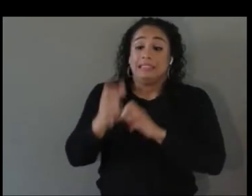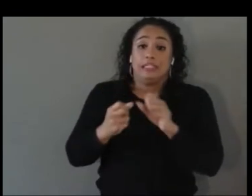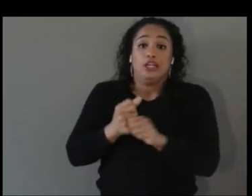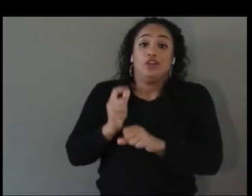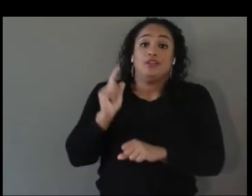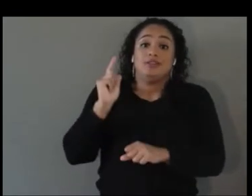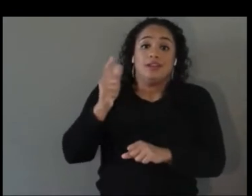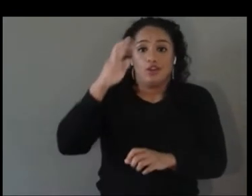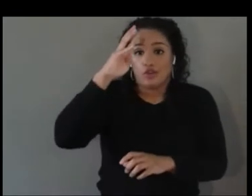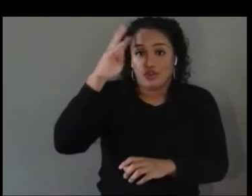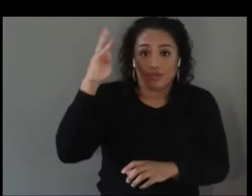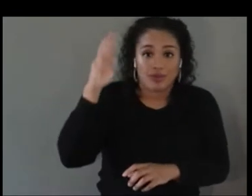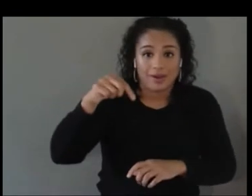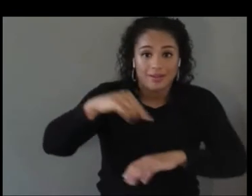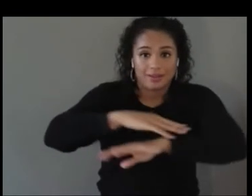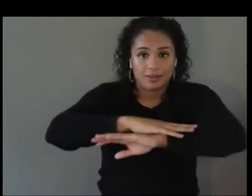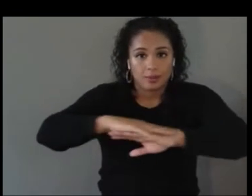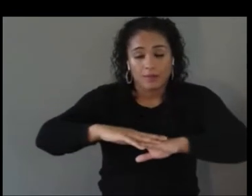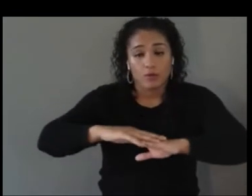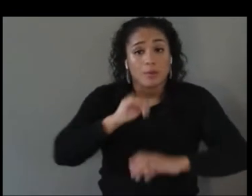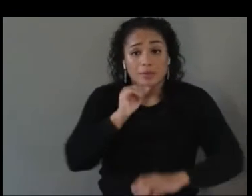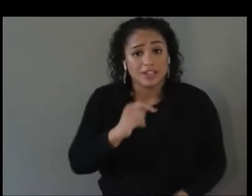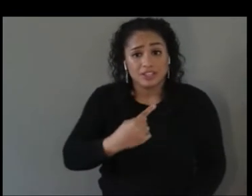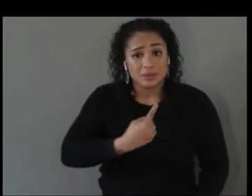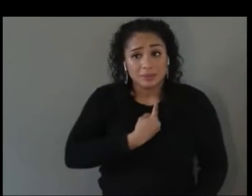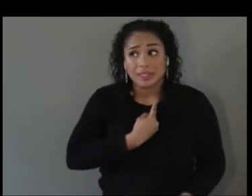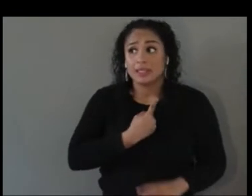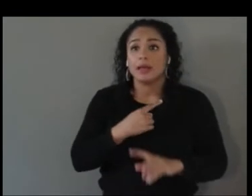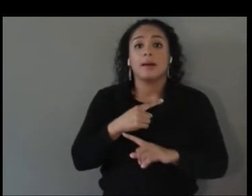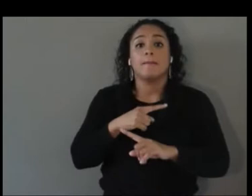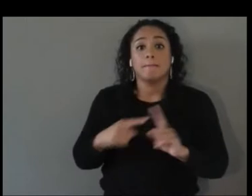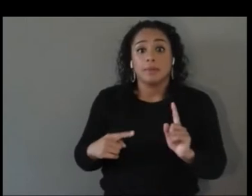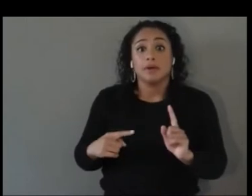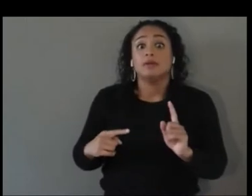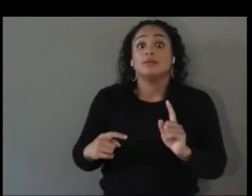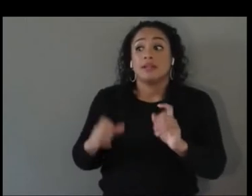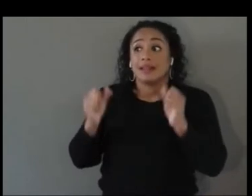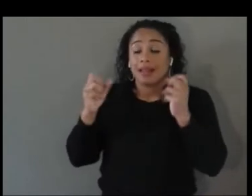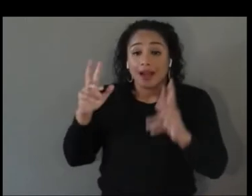It was a lot of the people that helped teach me, women and men alike, technology osmosis by